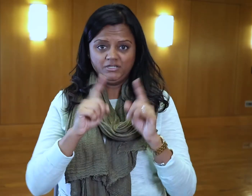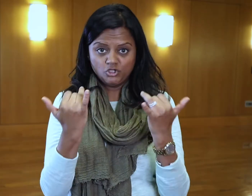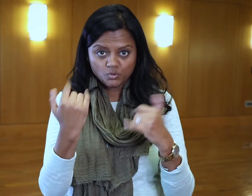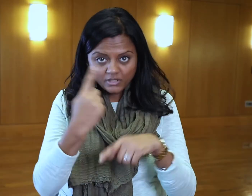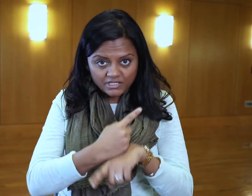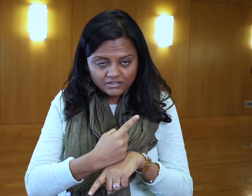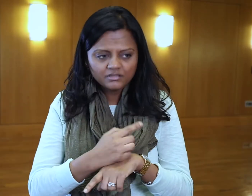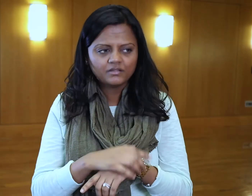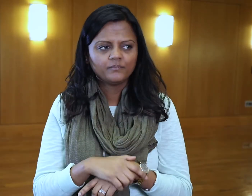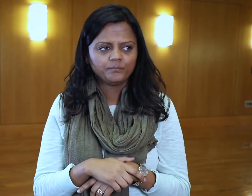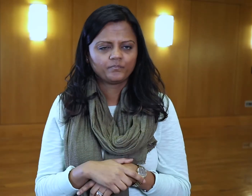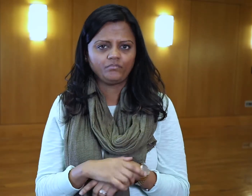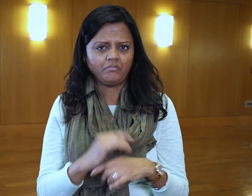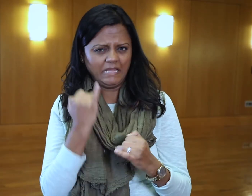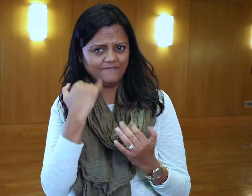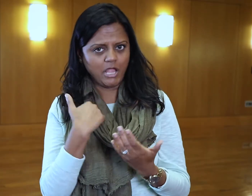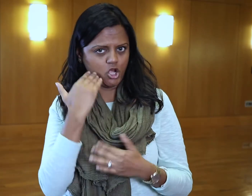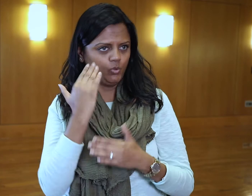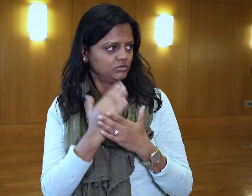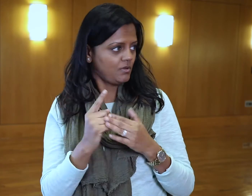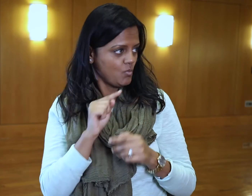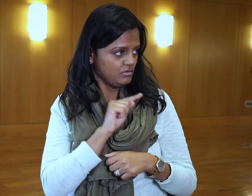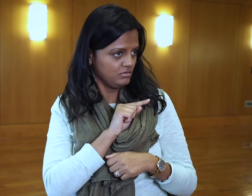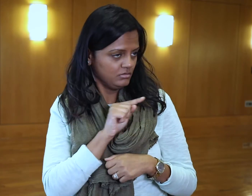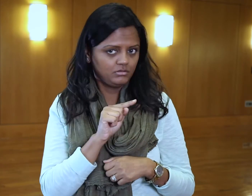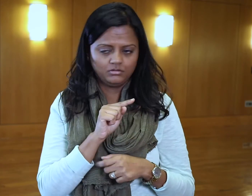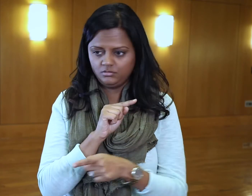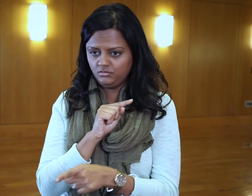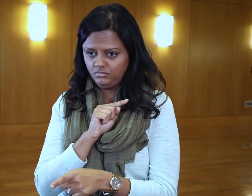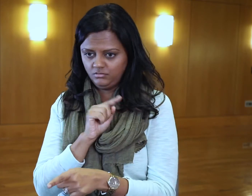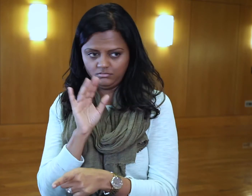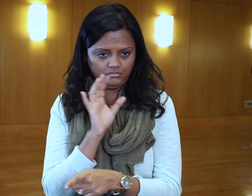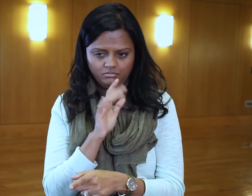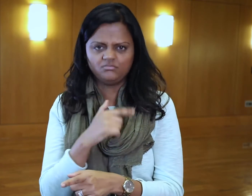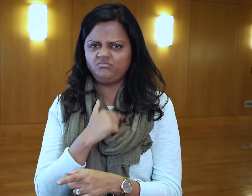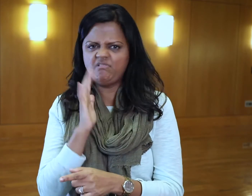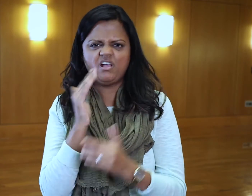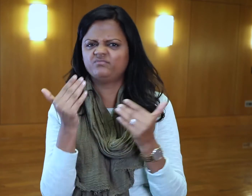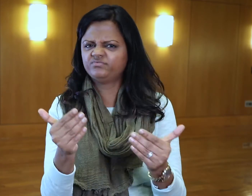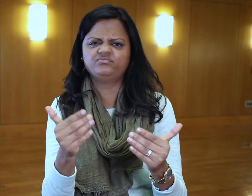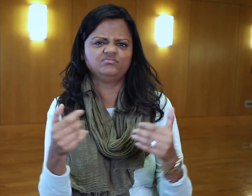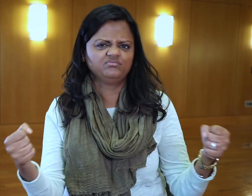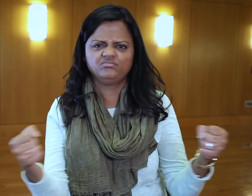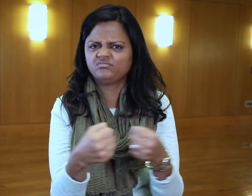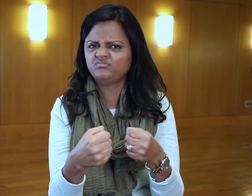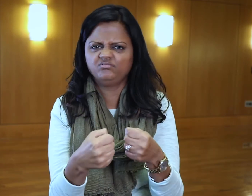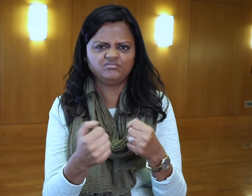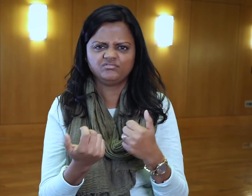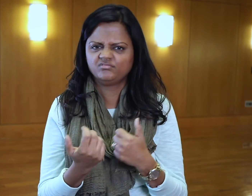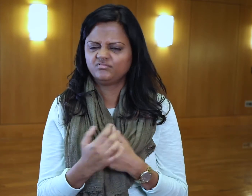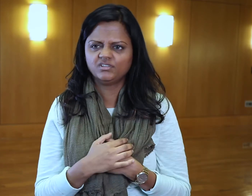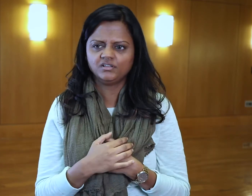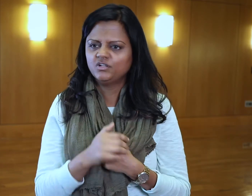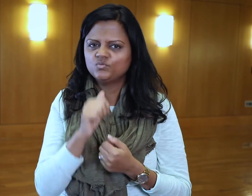But today, if I know someone who would make a good role model, I would introduce them to a young person.